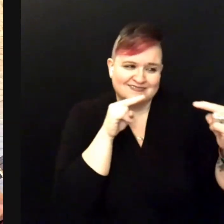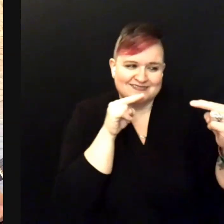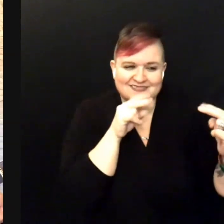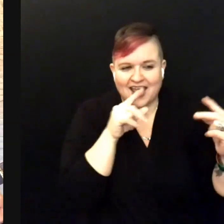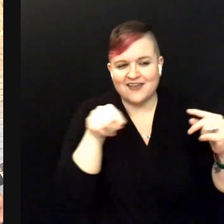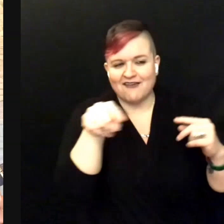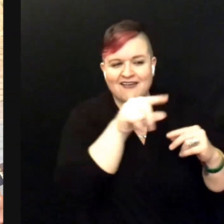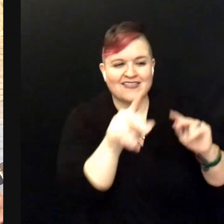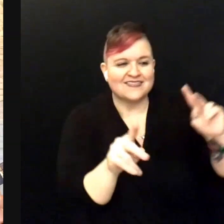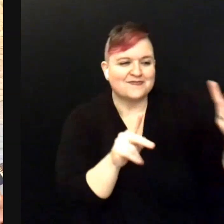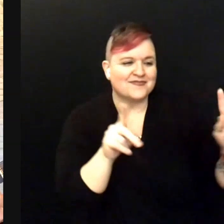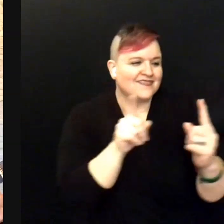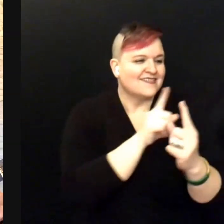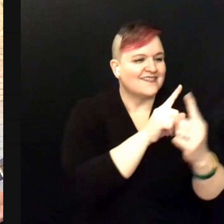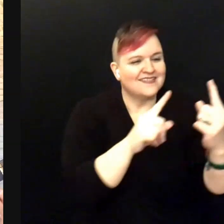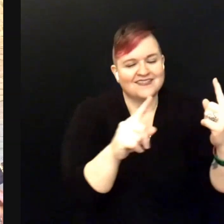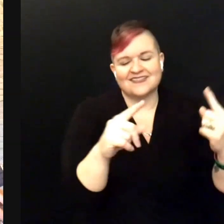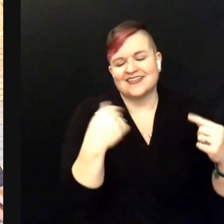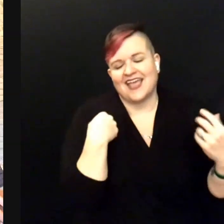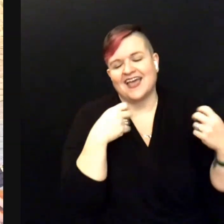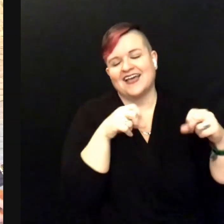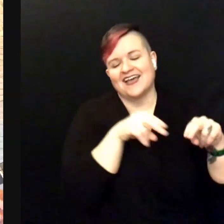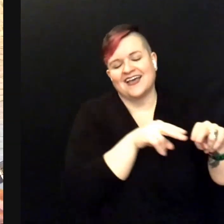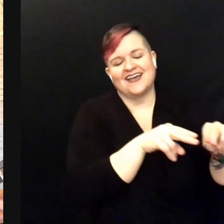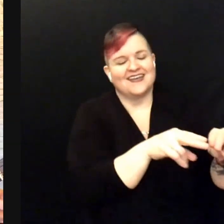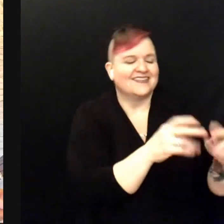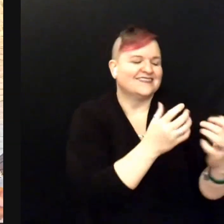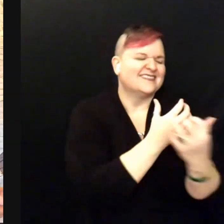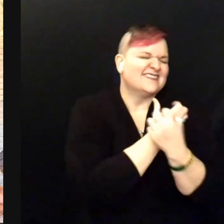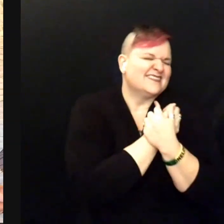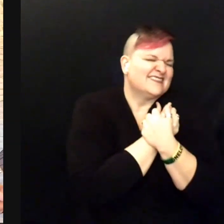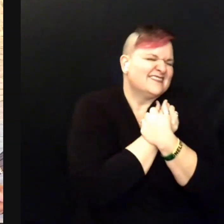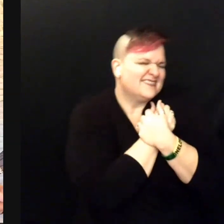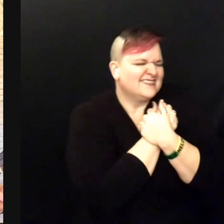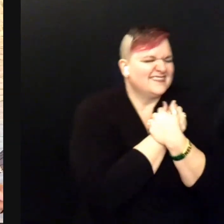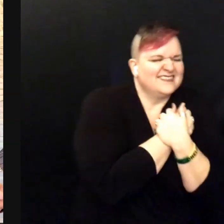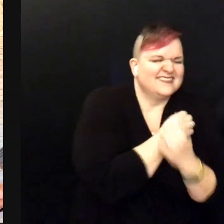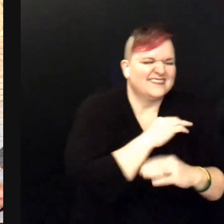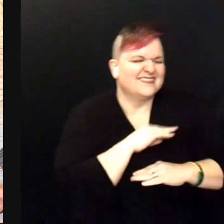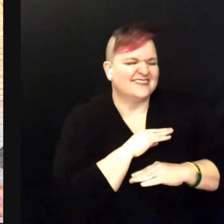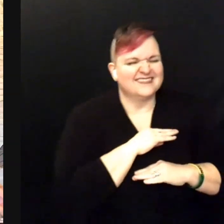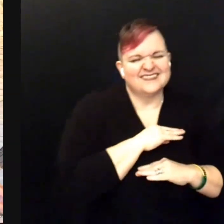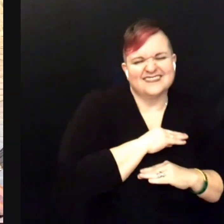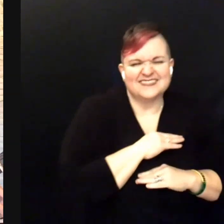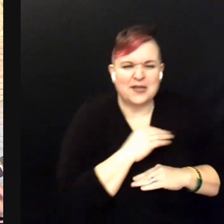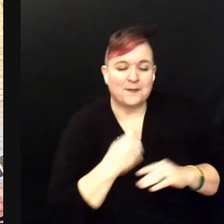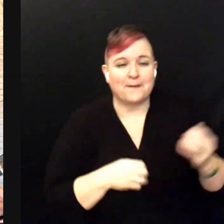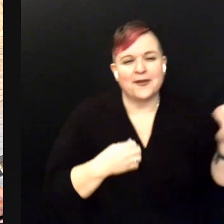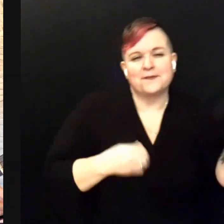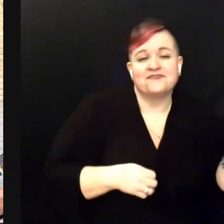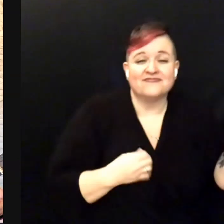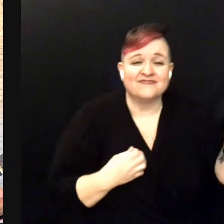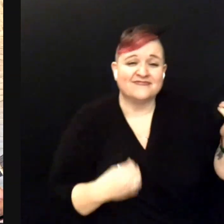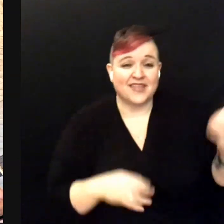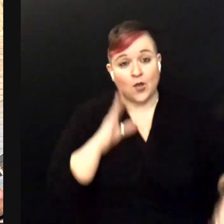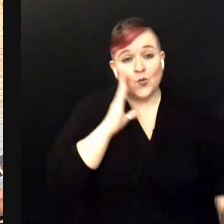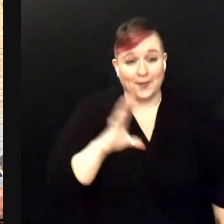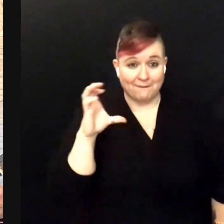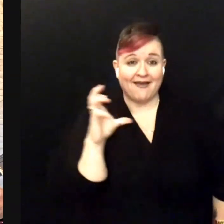Through sleepy eyes How happy I'd be I'm going back one day